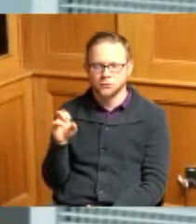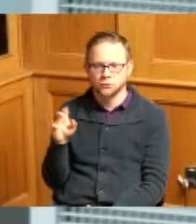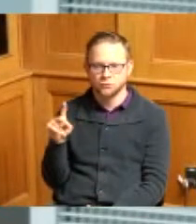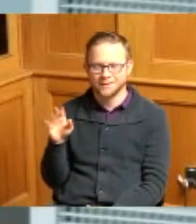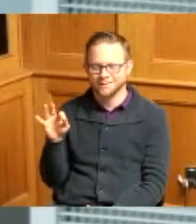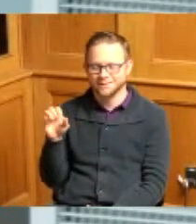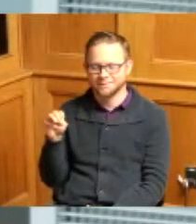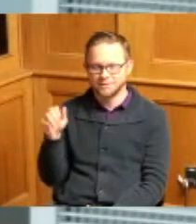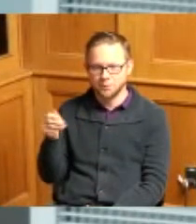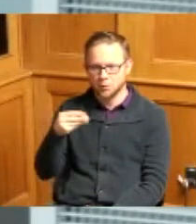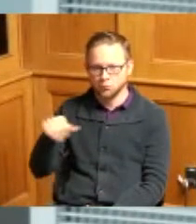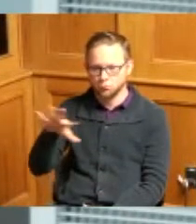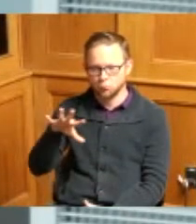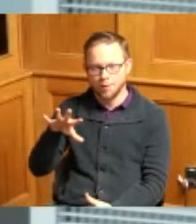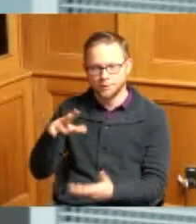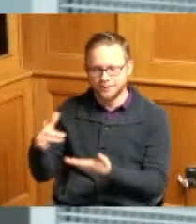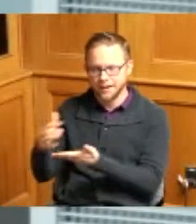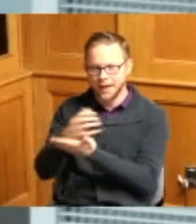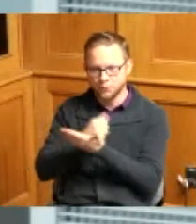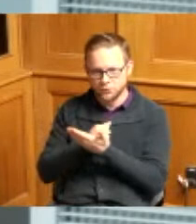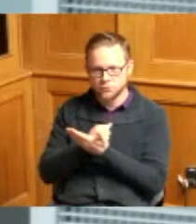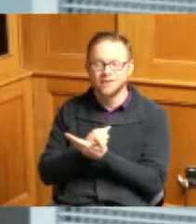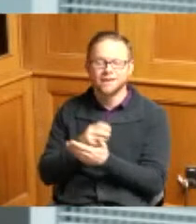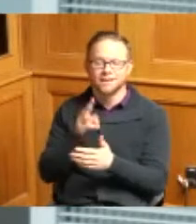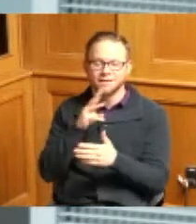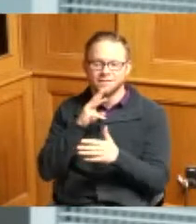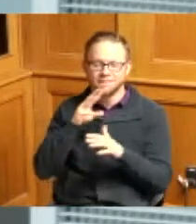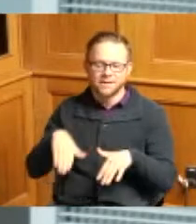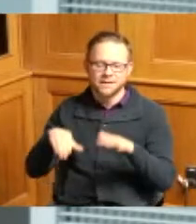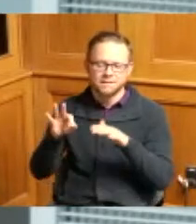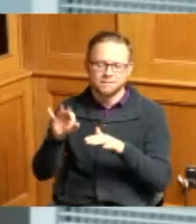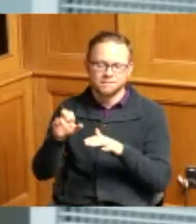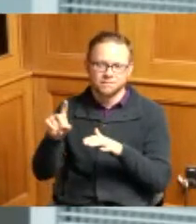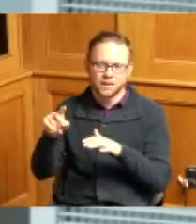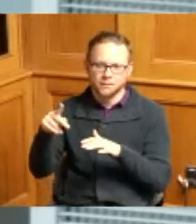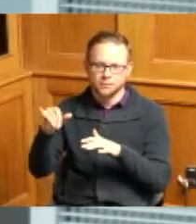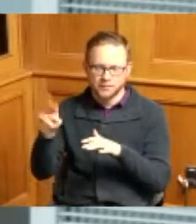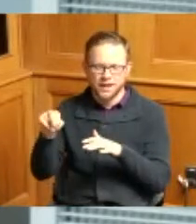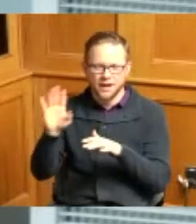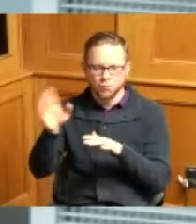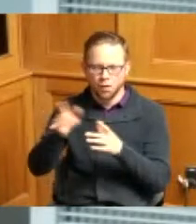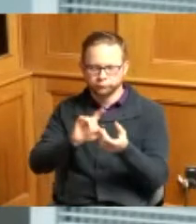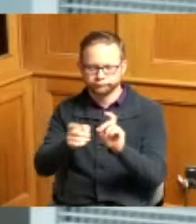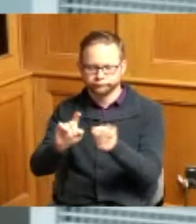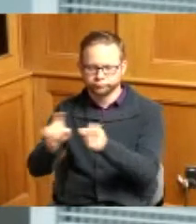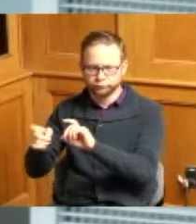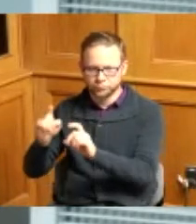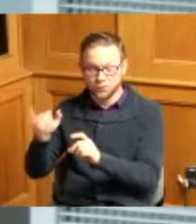floodplain recon excuse me reconfiguration project this request is also to approve construction